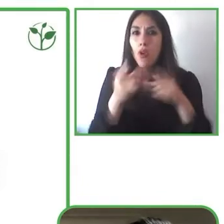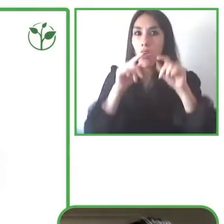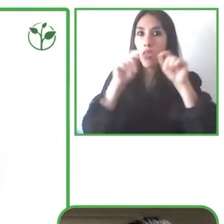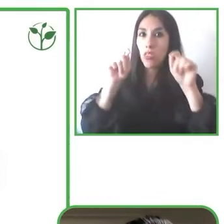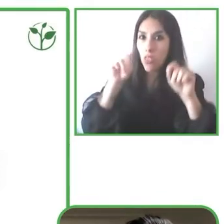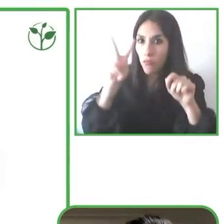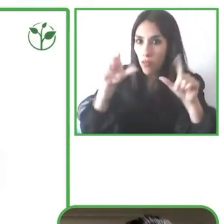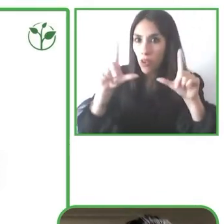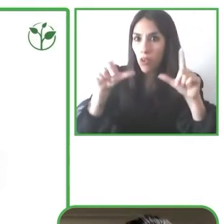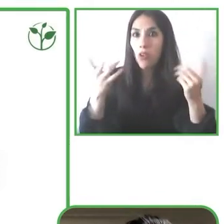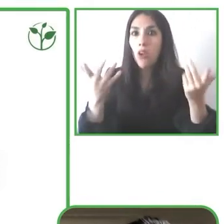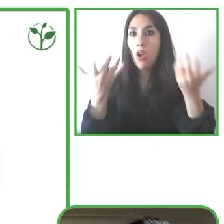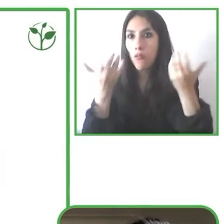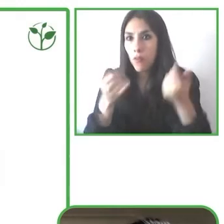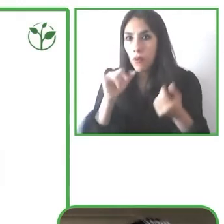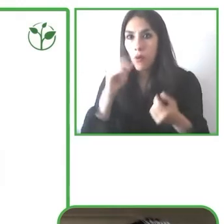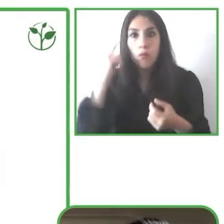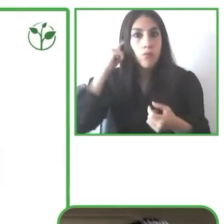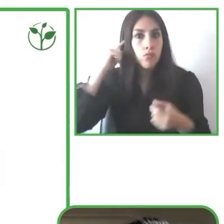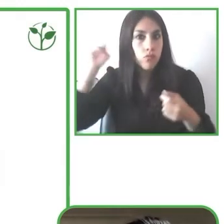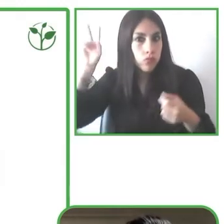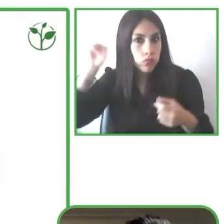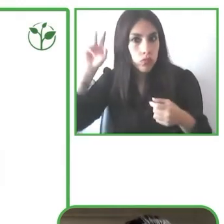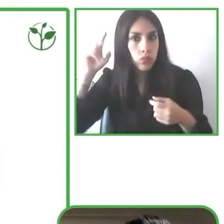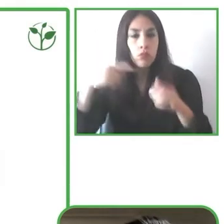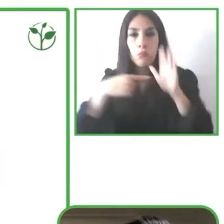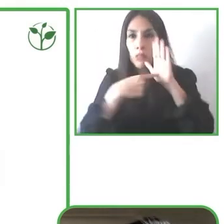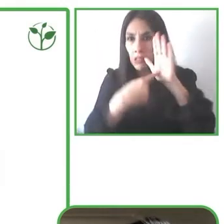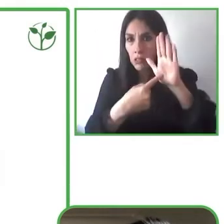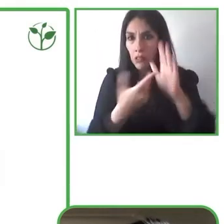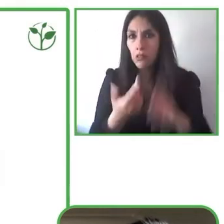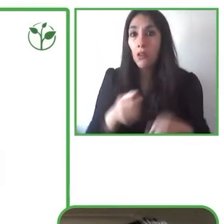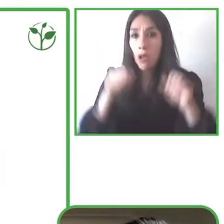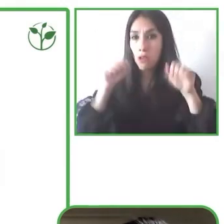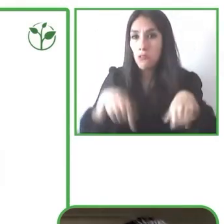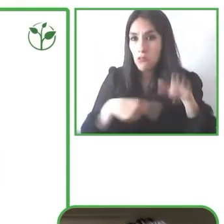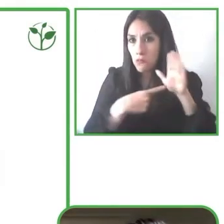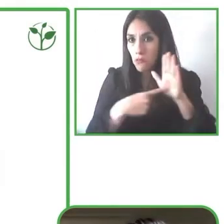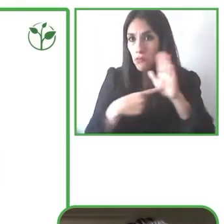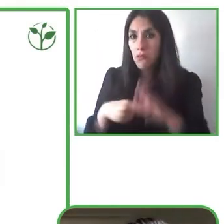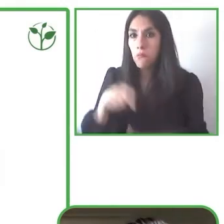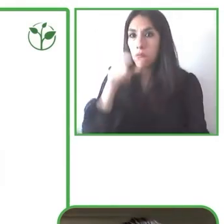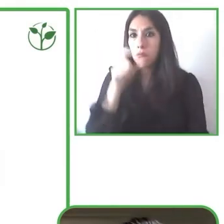also, or she also hears the information read out loud. And that is very important also for